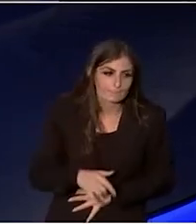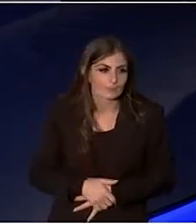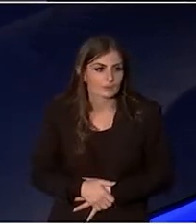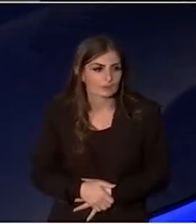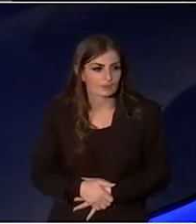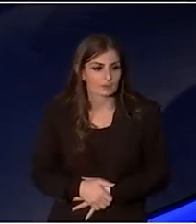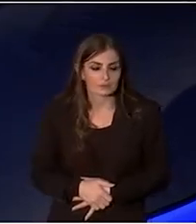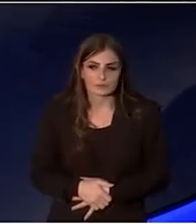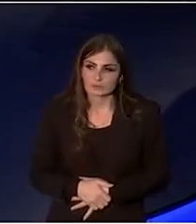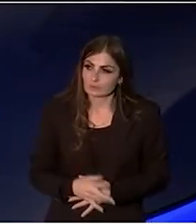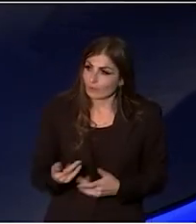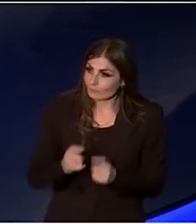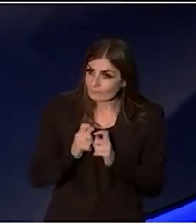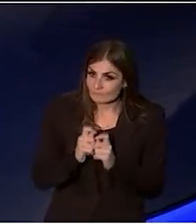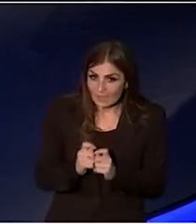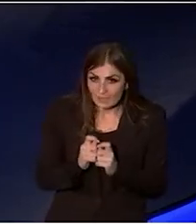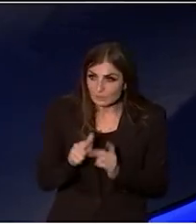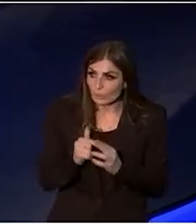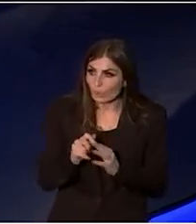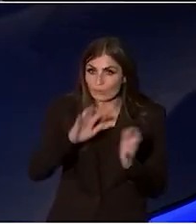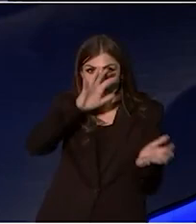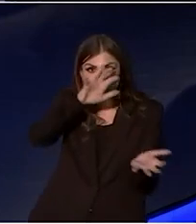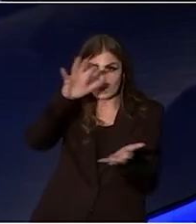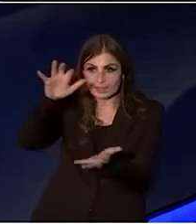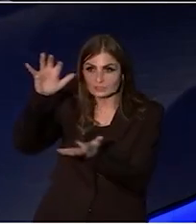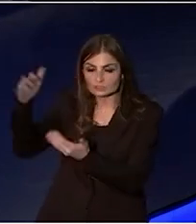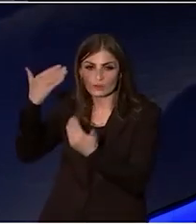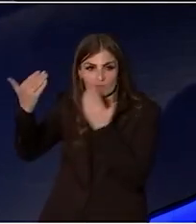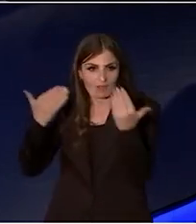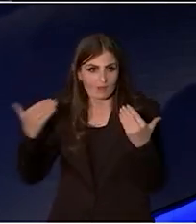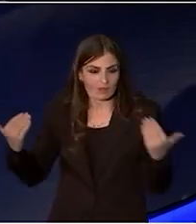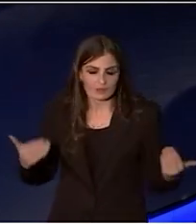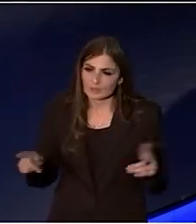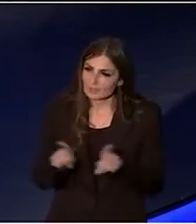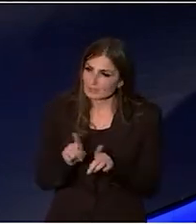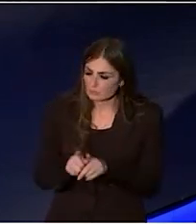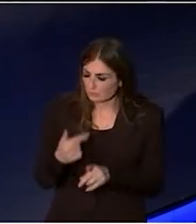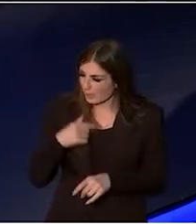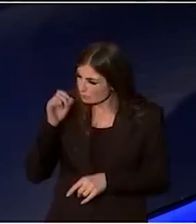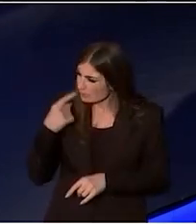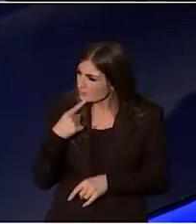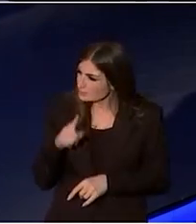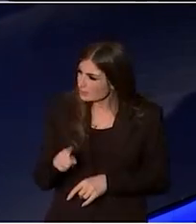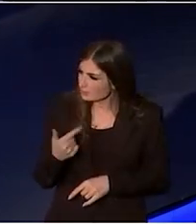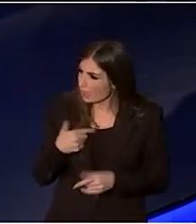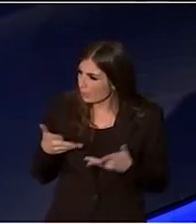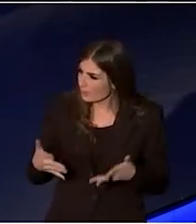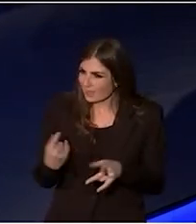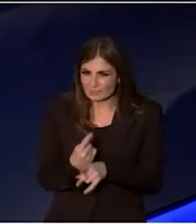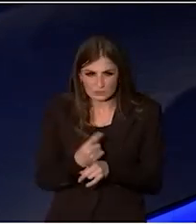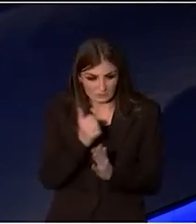the total value of the collection. And I remember saying, But am I allowed to talk about the art?